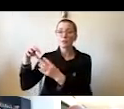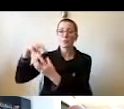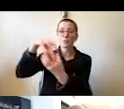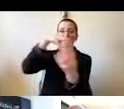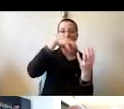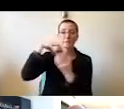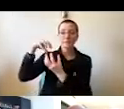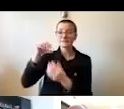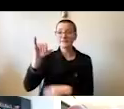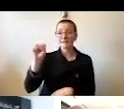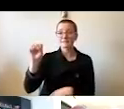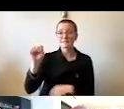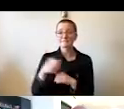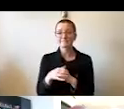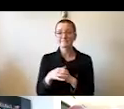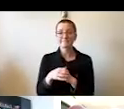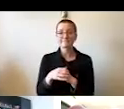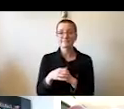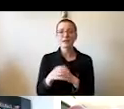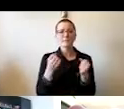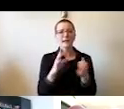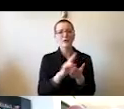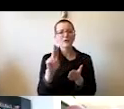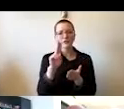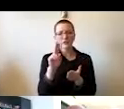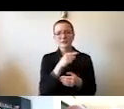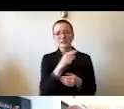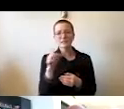A lot of universities like to tell their graduates the sky is the limit.